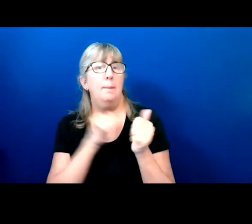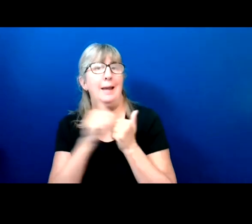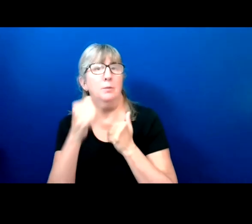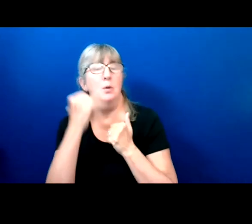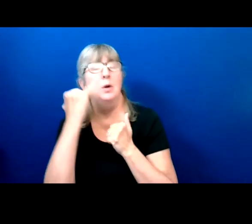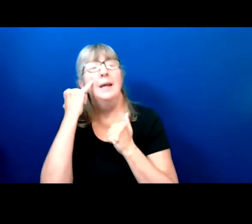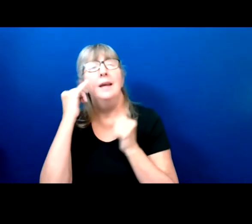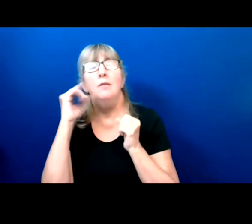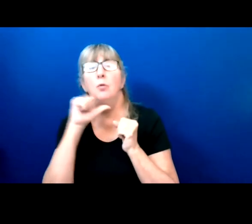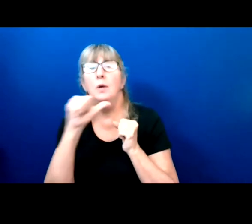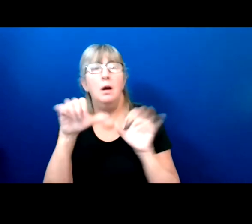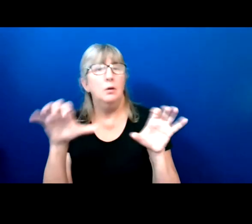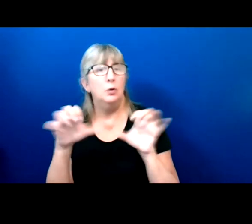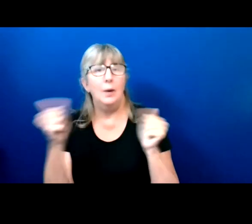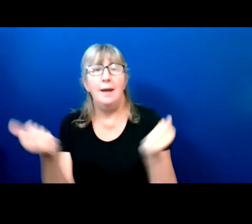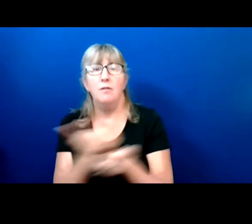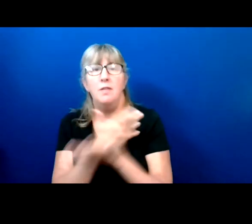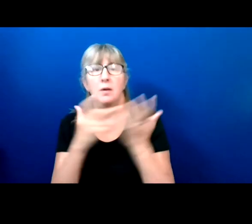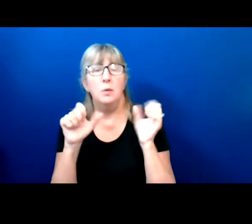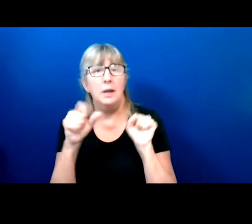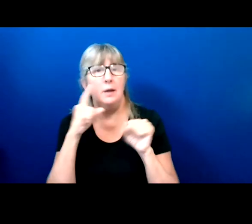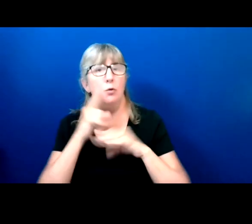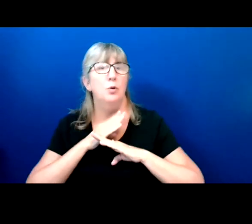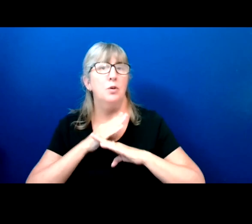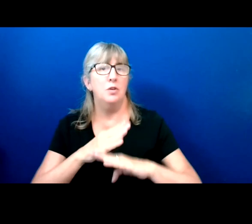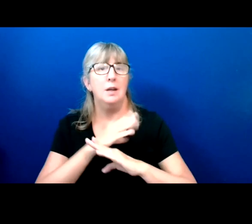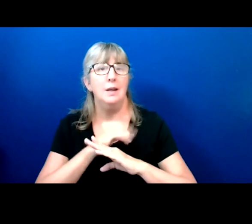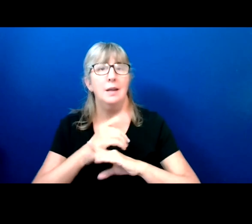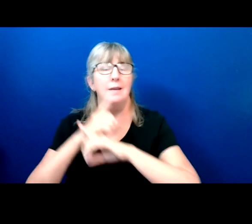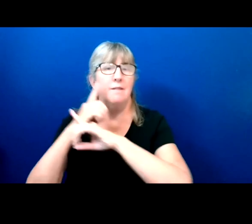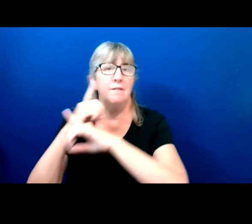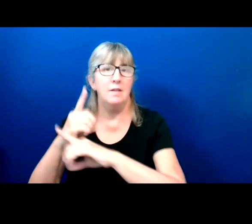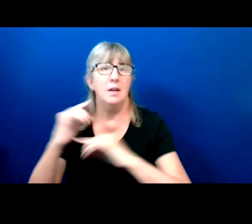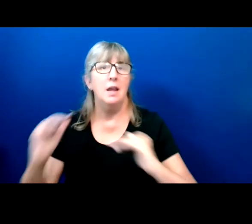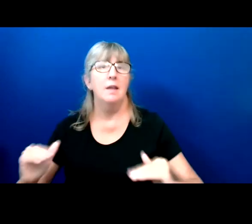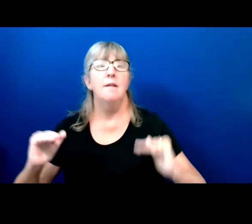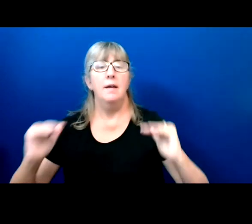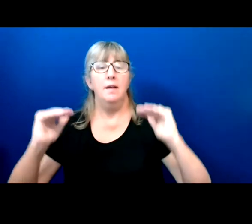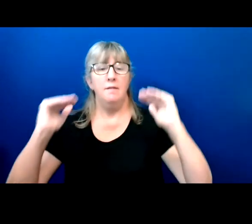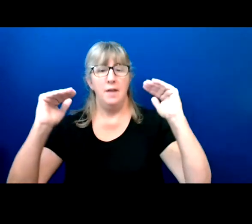we can to protect and defend, and advance our right to vote.